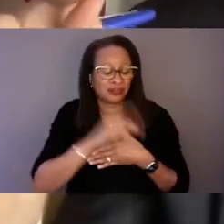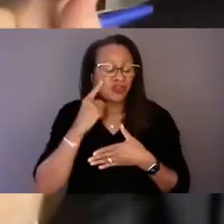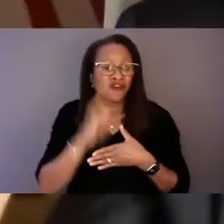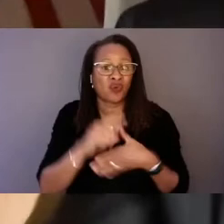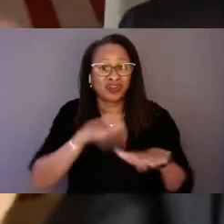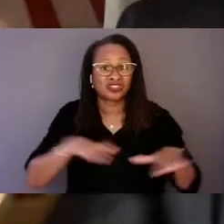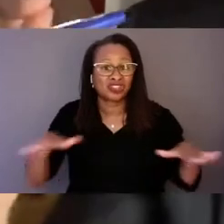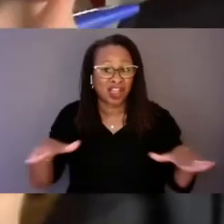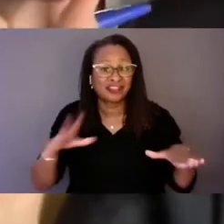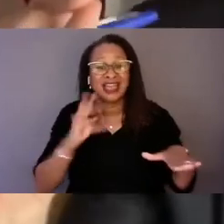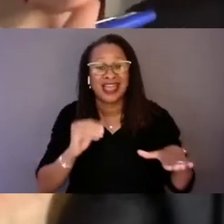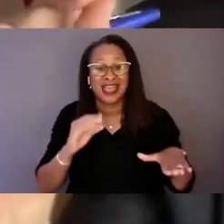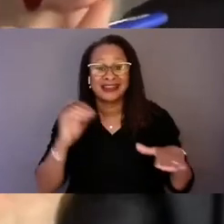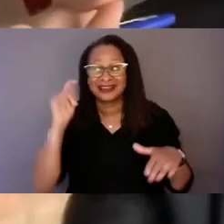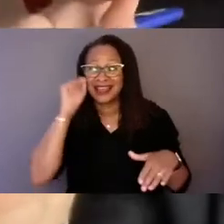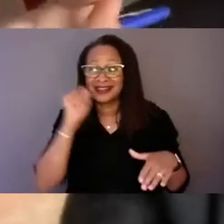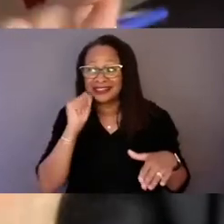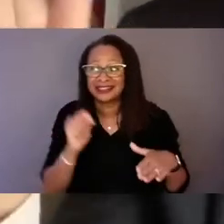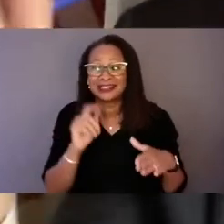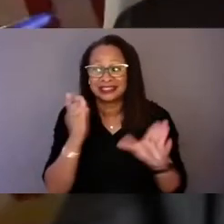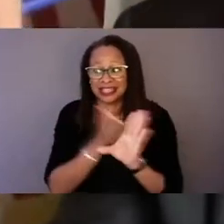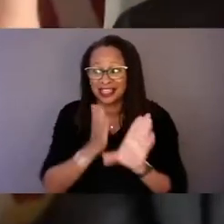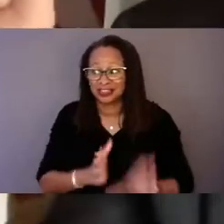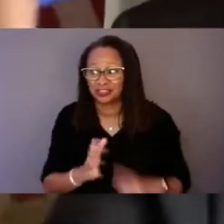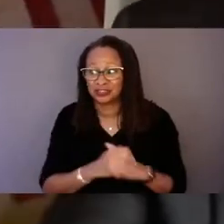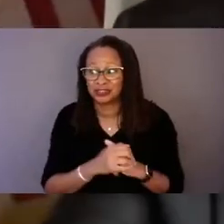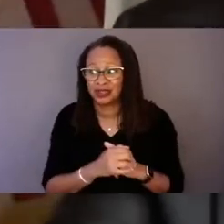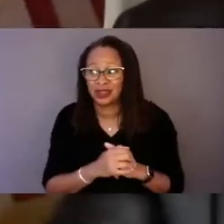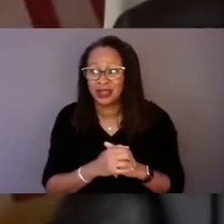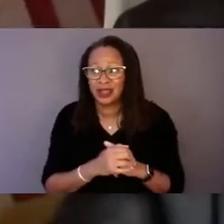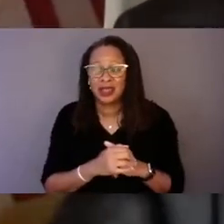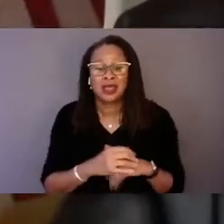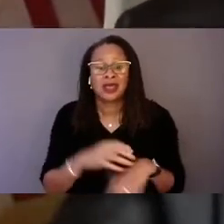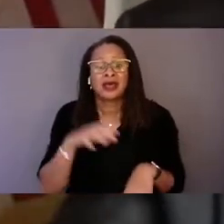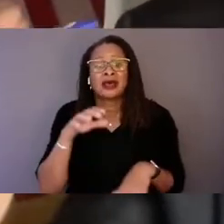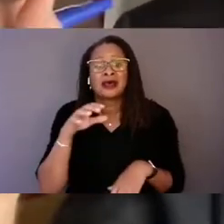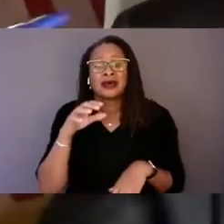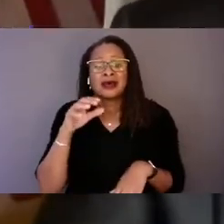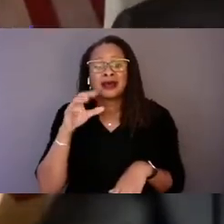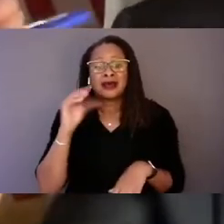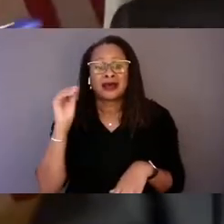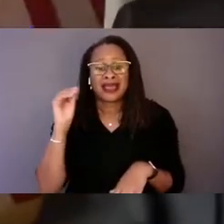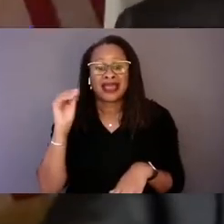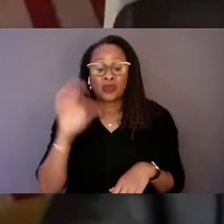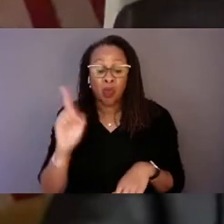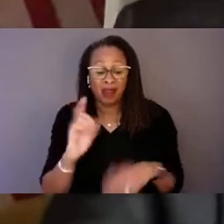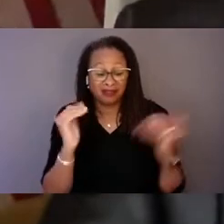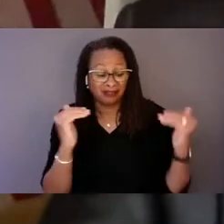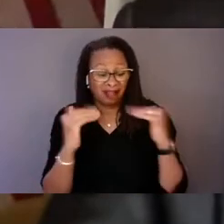Why aren't Andrew Dreyfus's colleagues around the country doing the same?